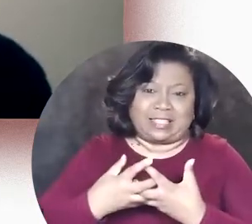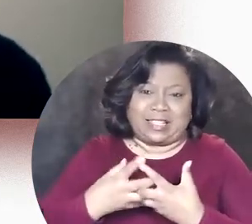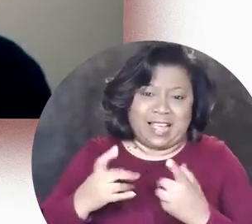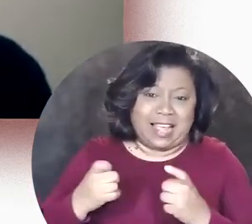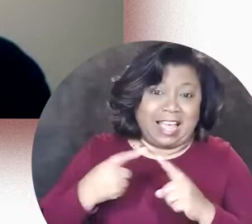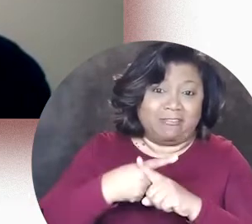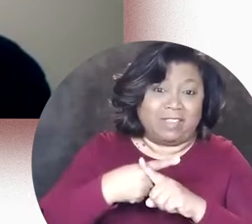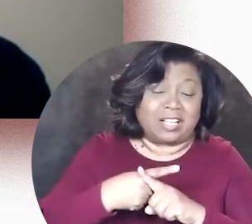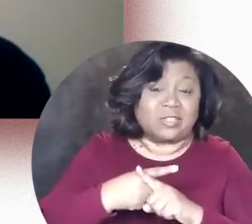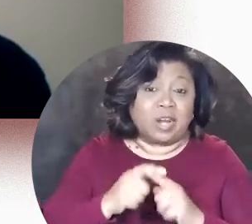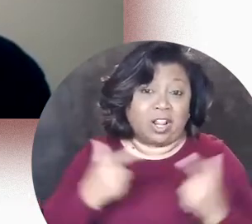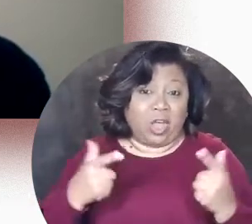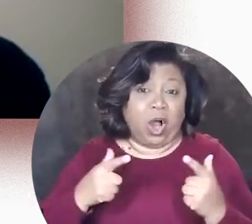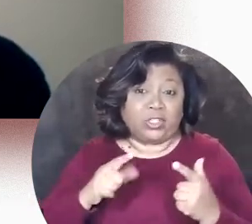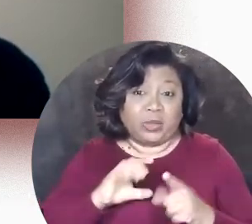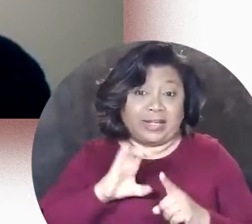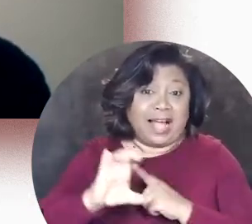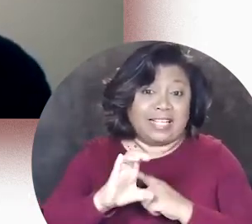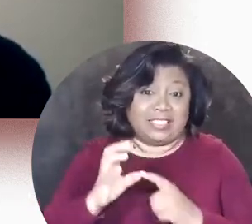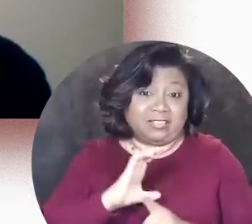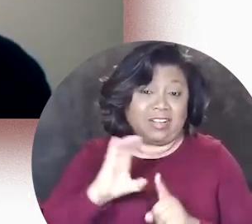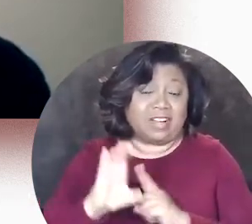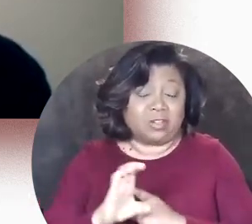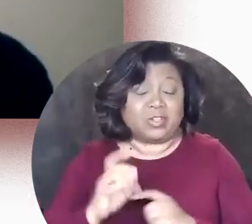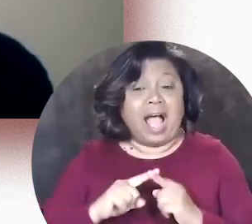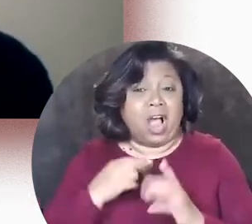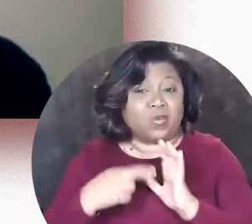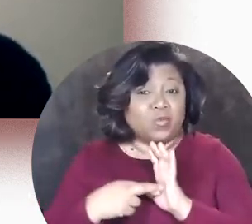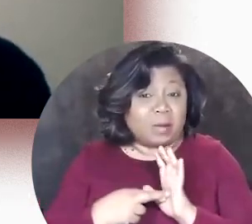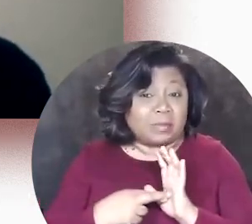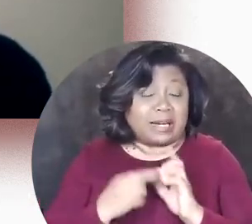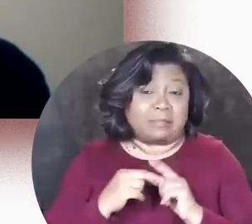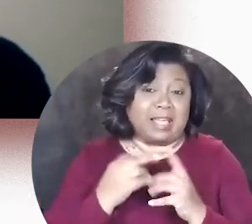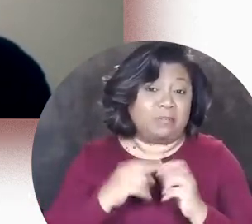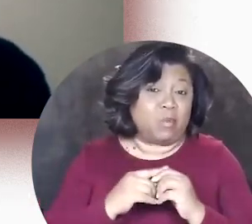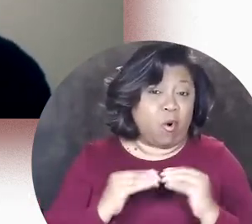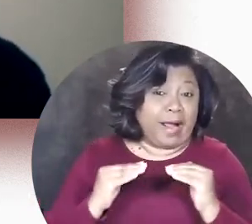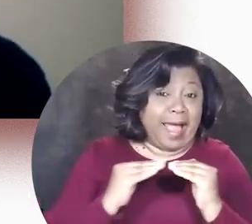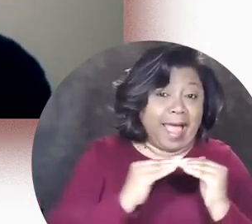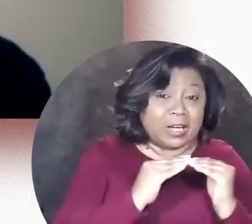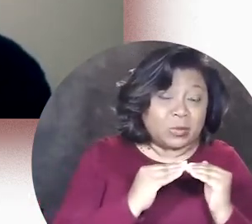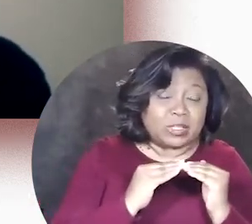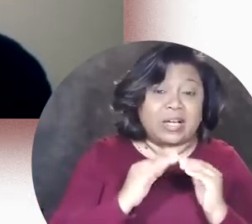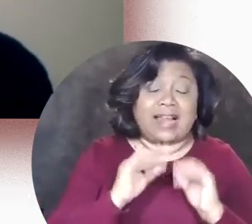conflicts with larger contexts of culture, how representation can be more equitable,